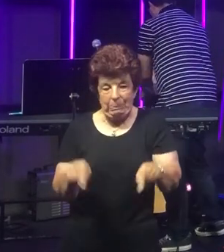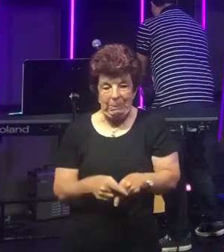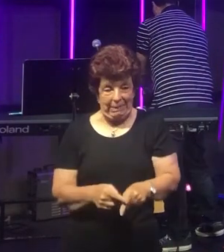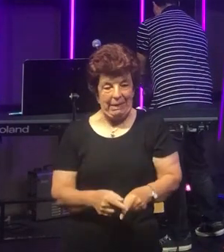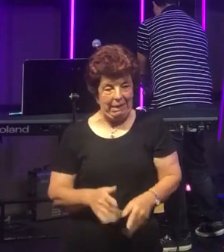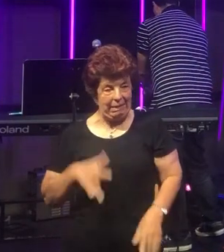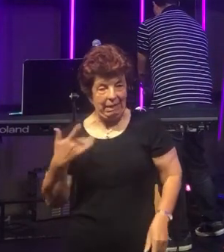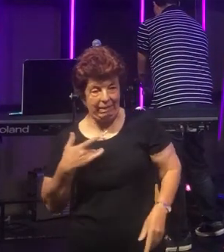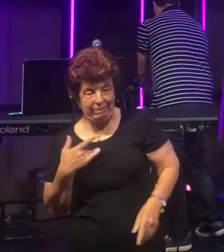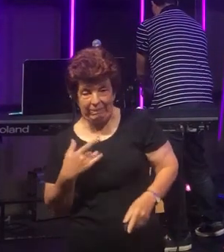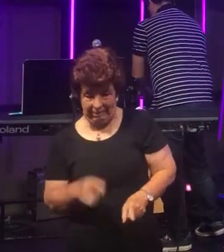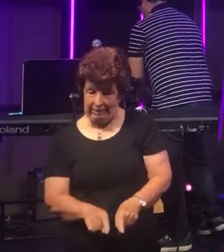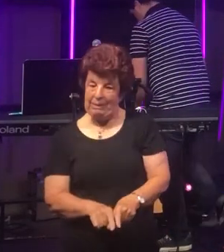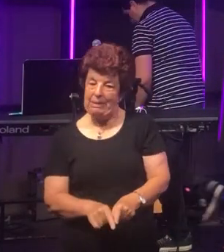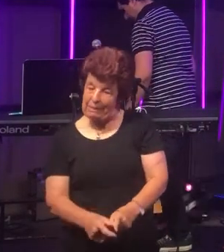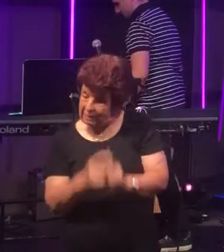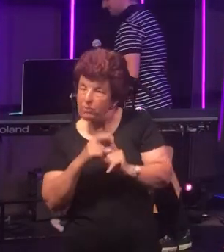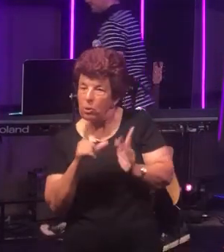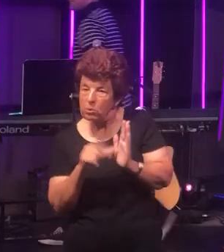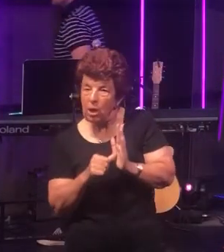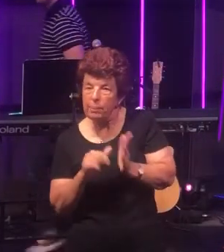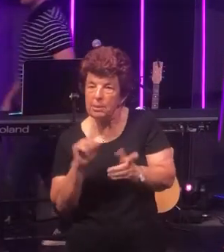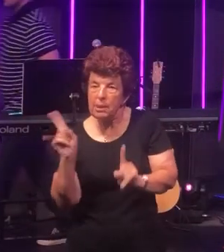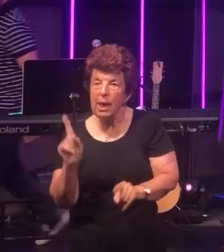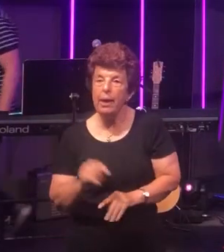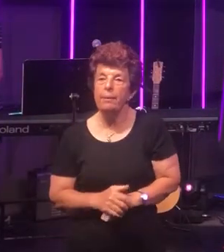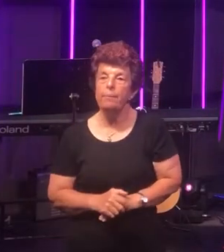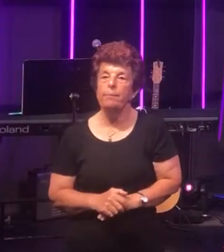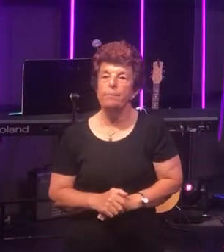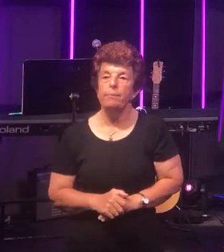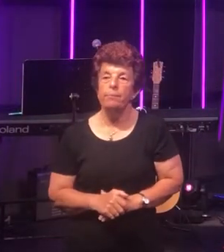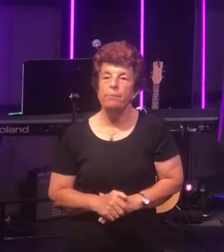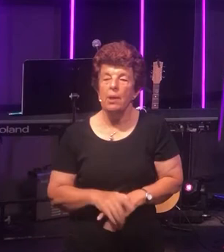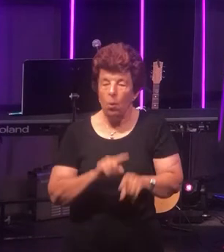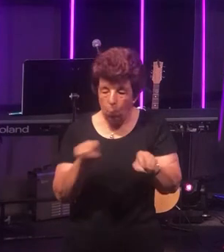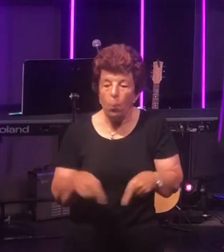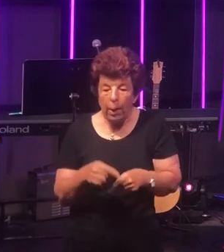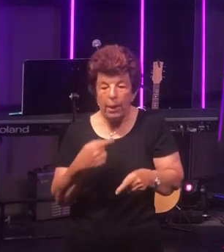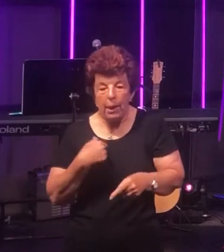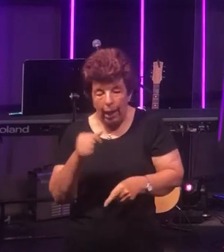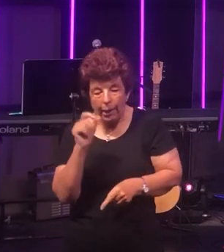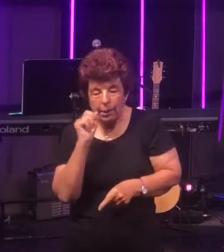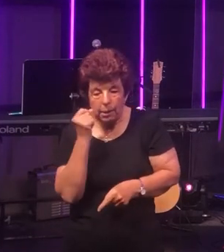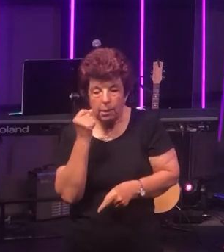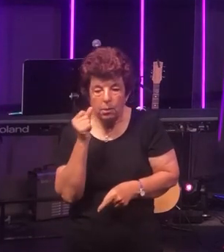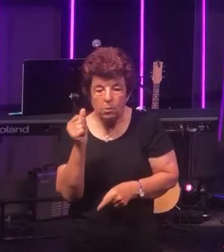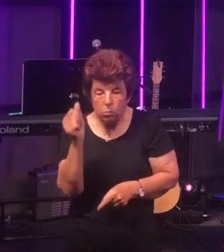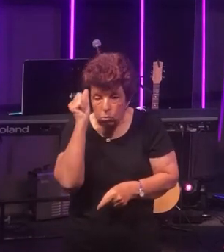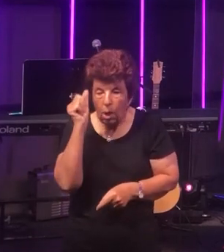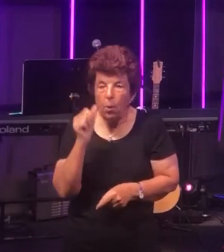living in difficult times today we can identify or identify with the Apostle